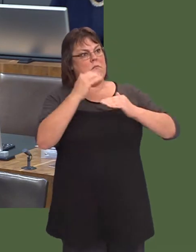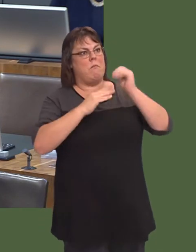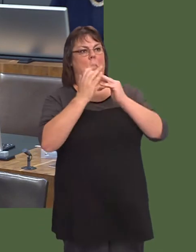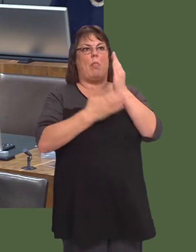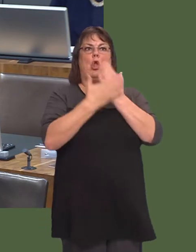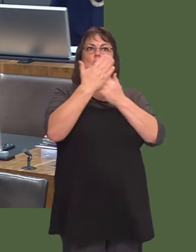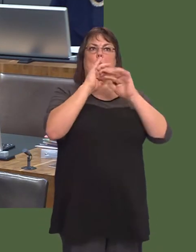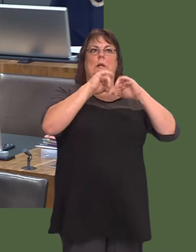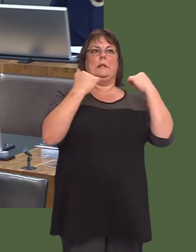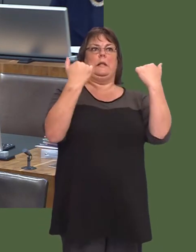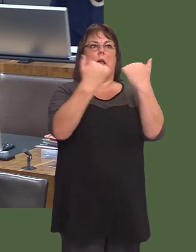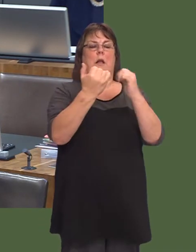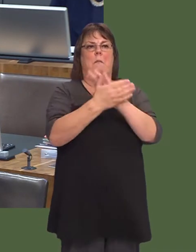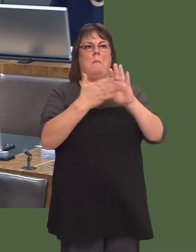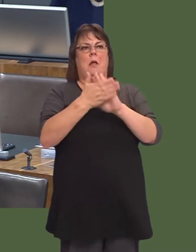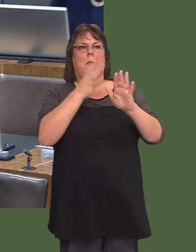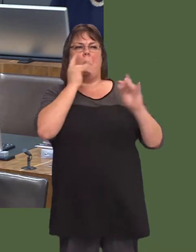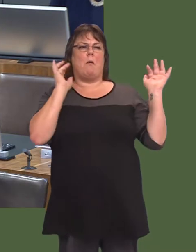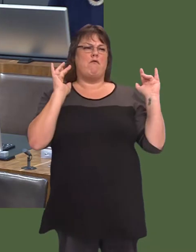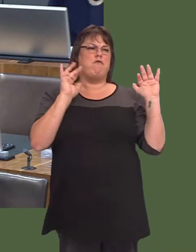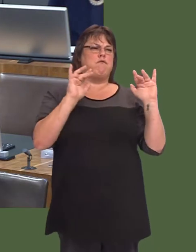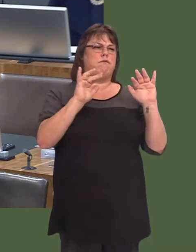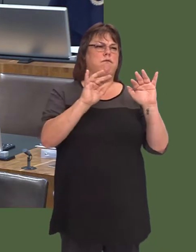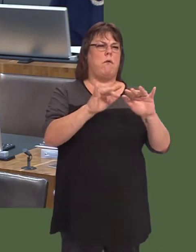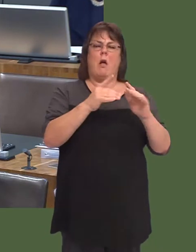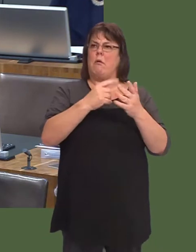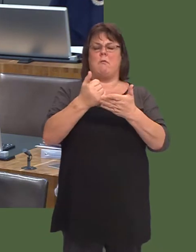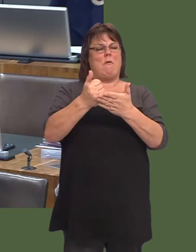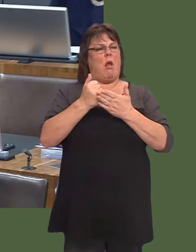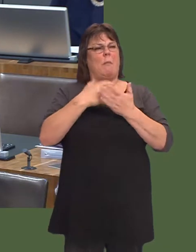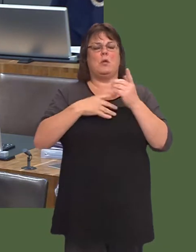And itís true to say that sport carries probably the greatest reach of all when it comes to